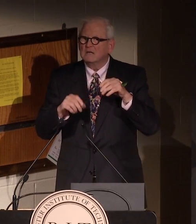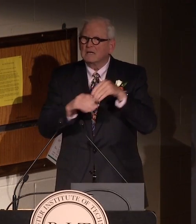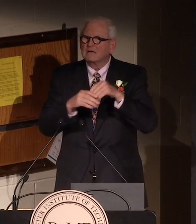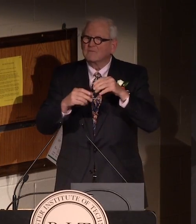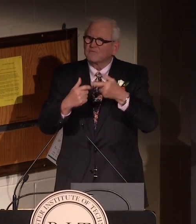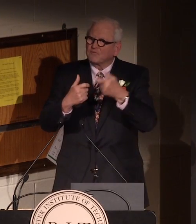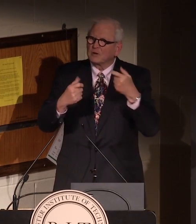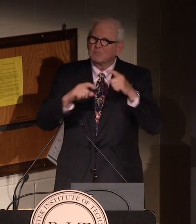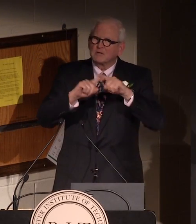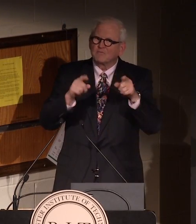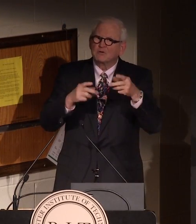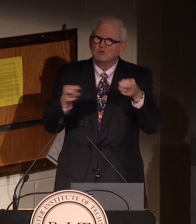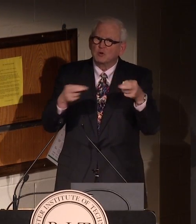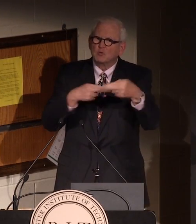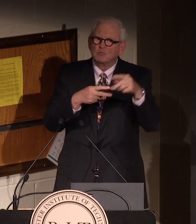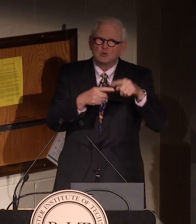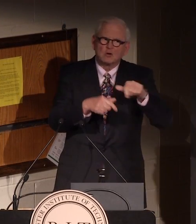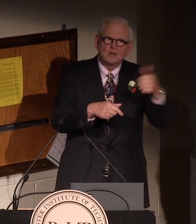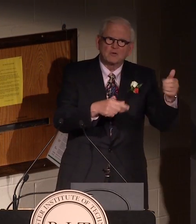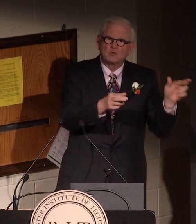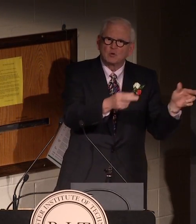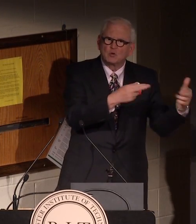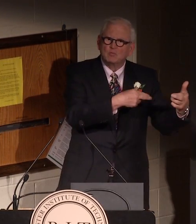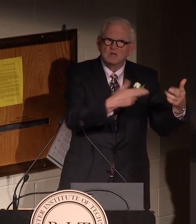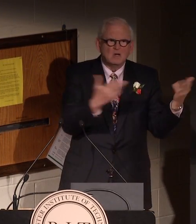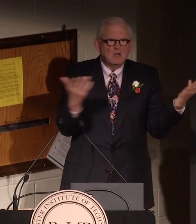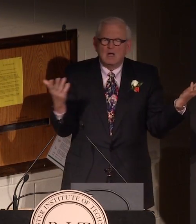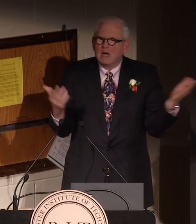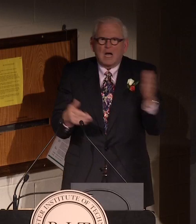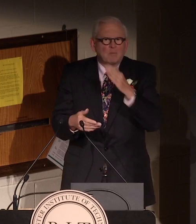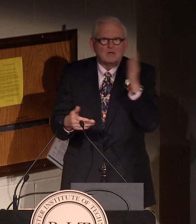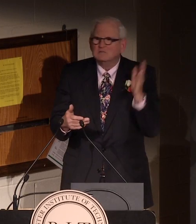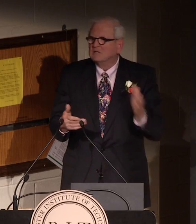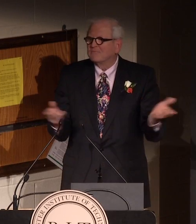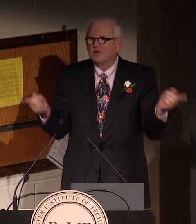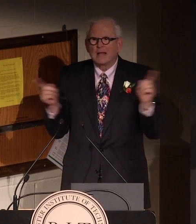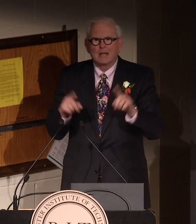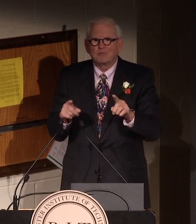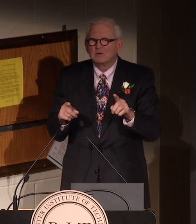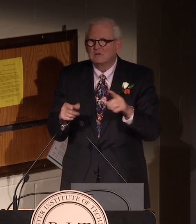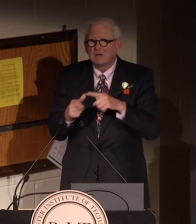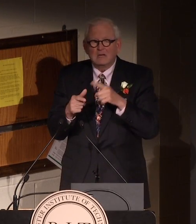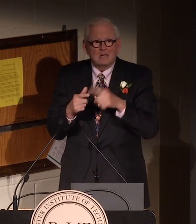that we were able to communicate from different rooms.